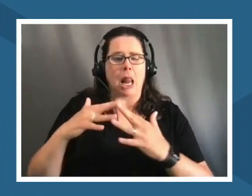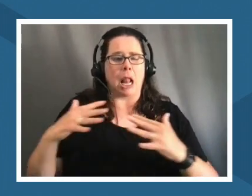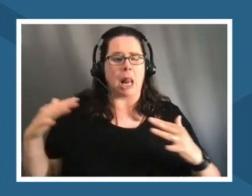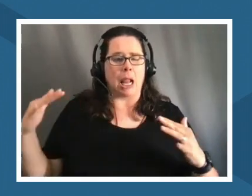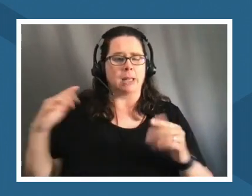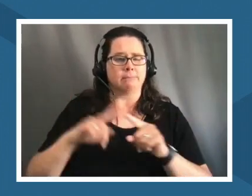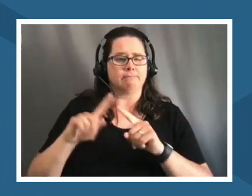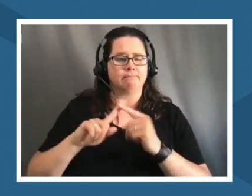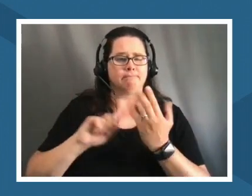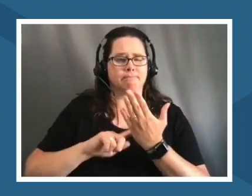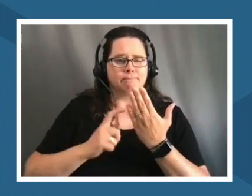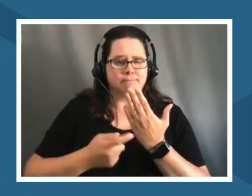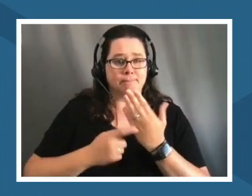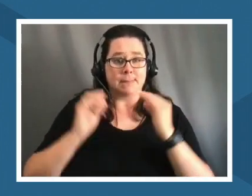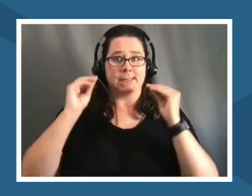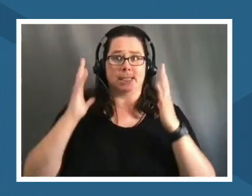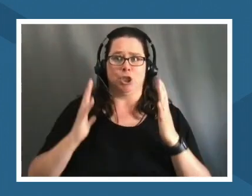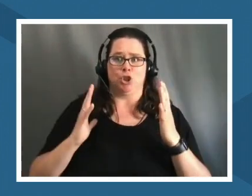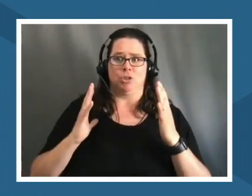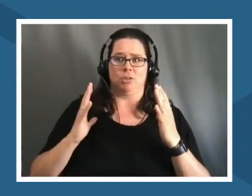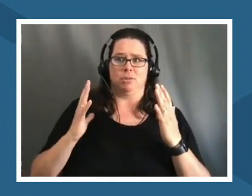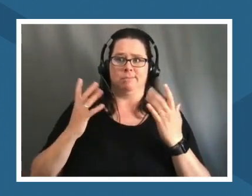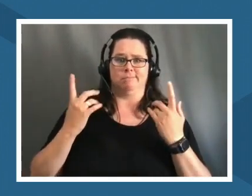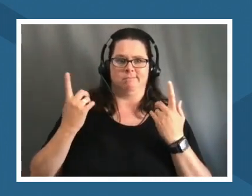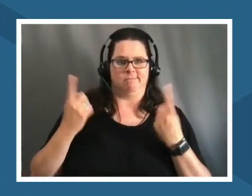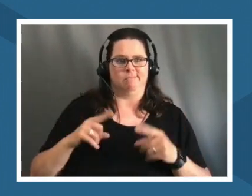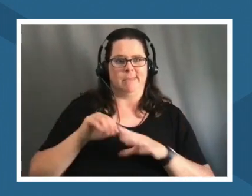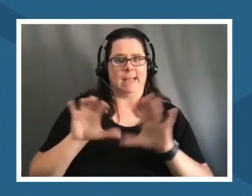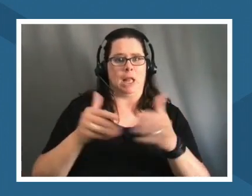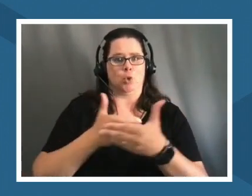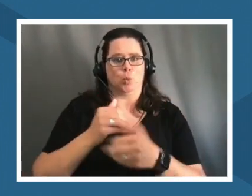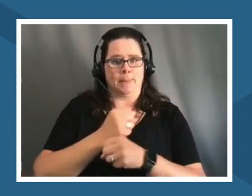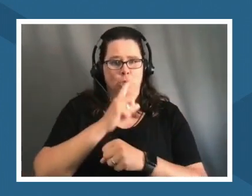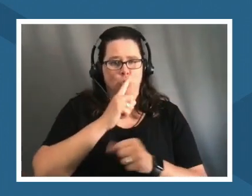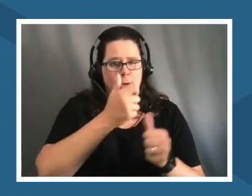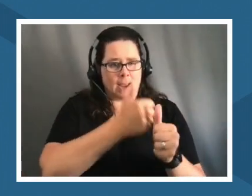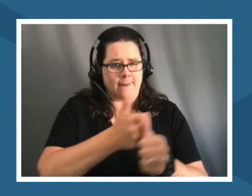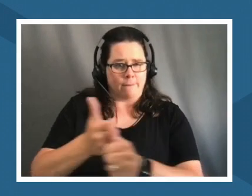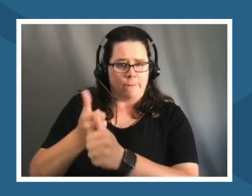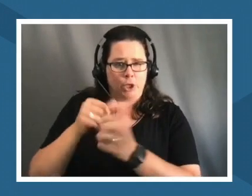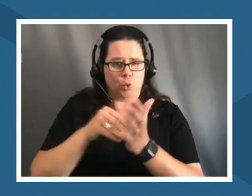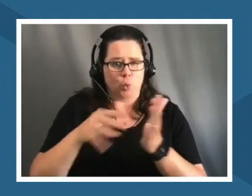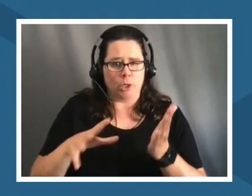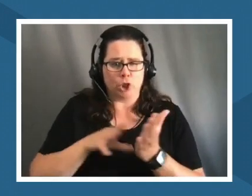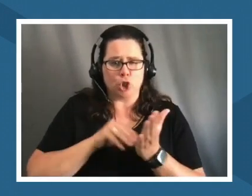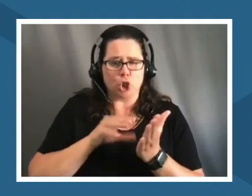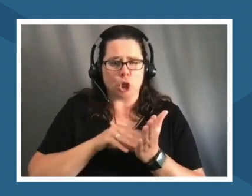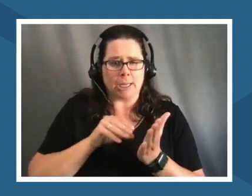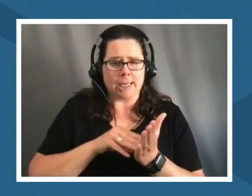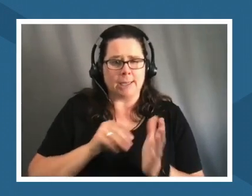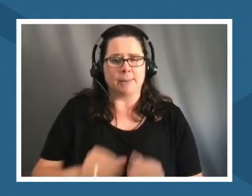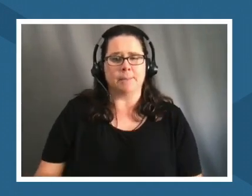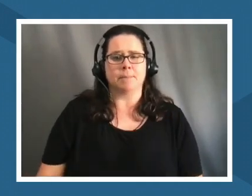much teachers have to do in a classroom to ensure that every student is learning